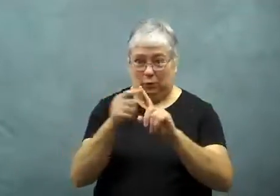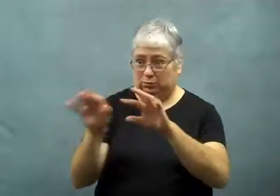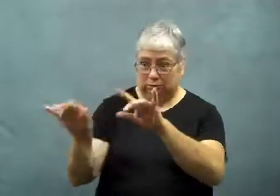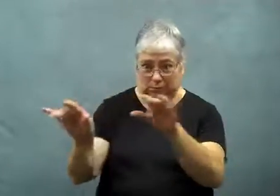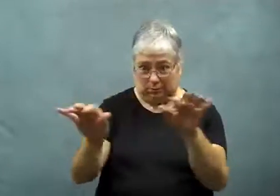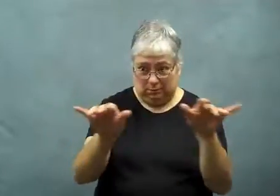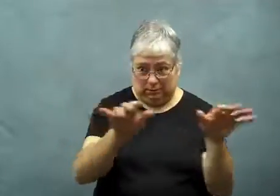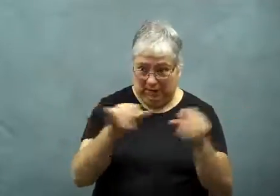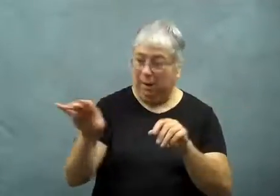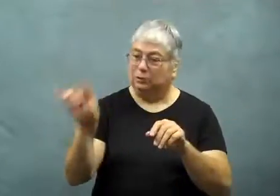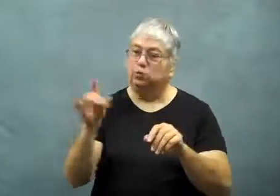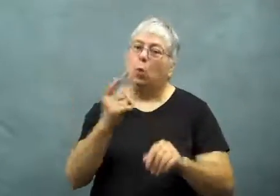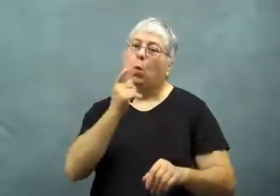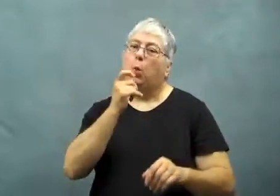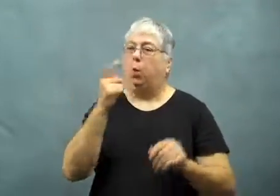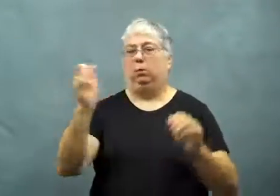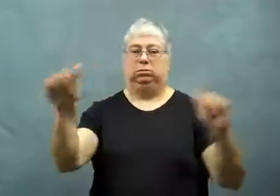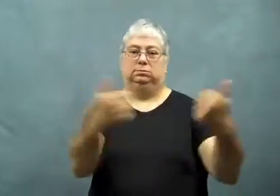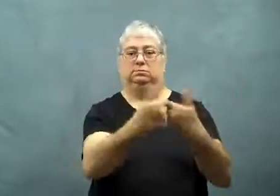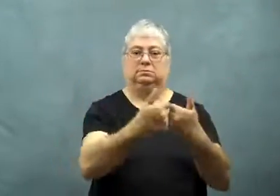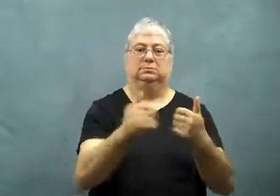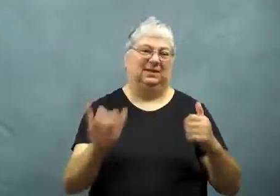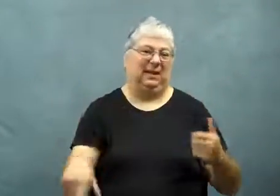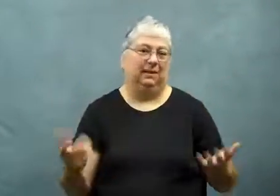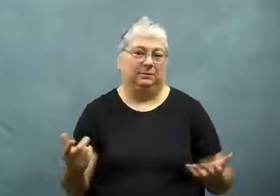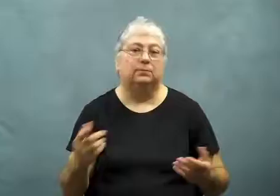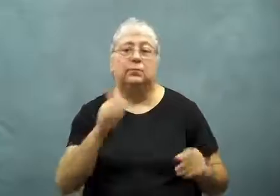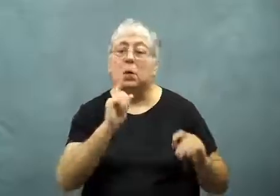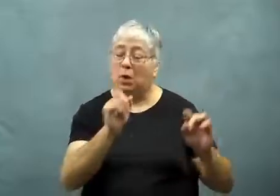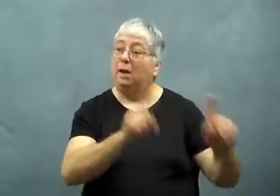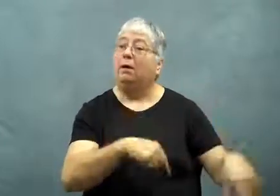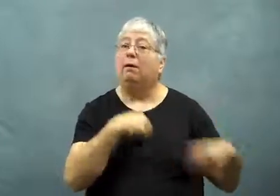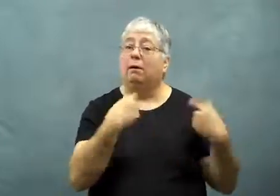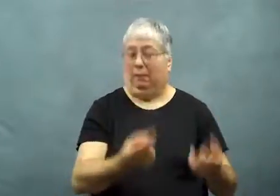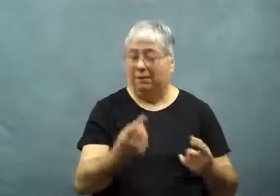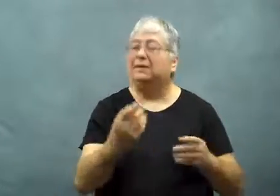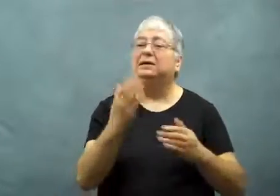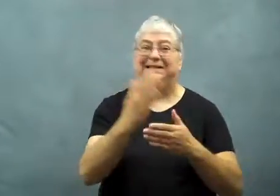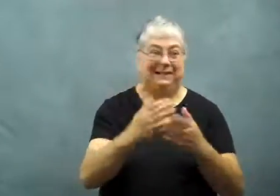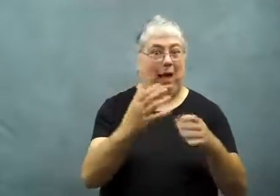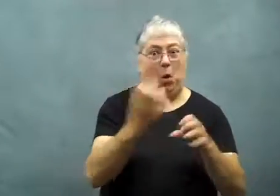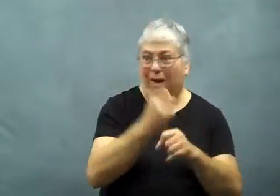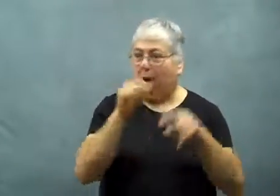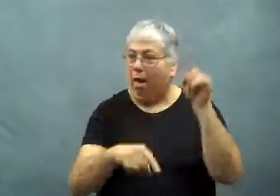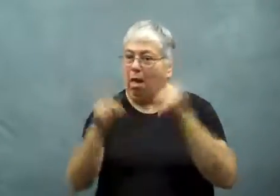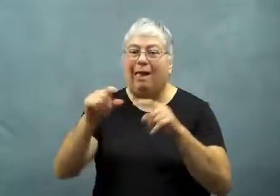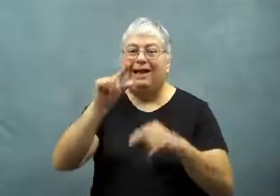They go through this process to choose the candidate.